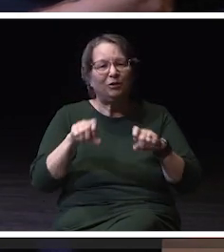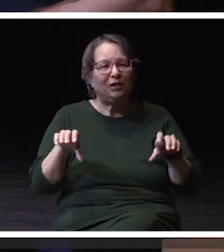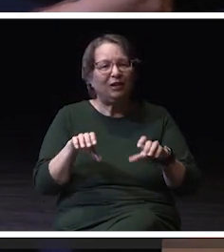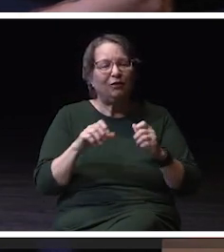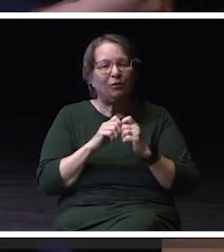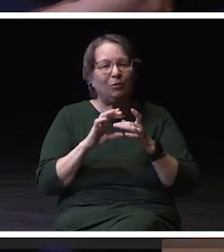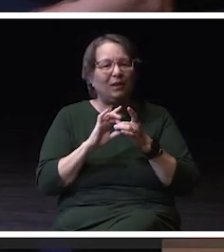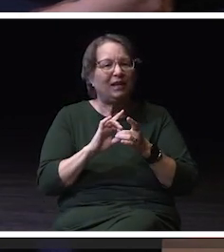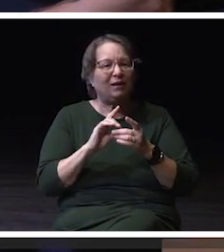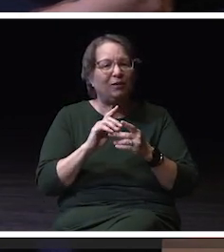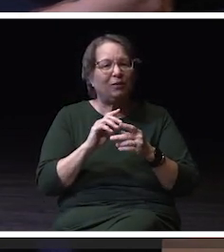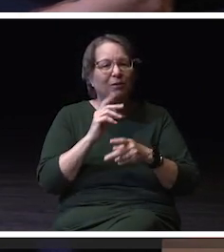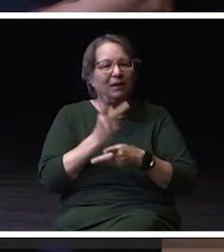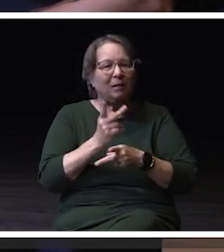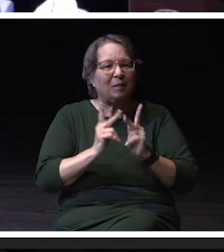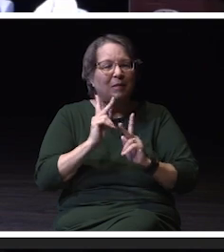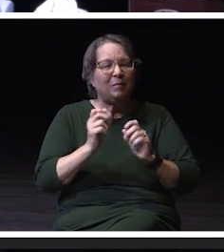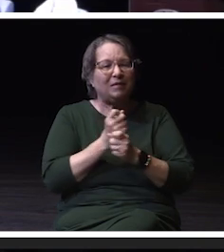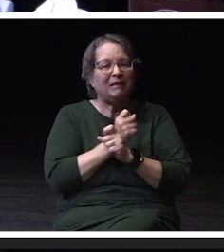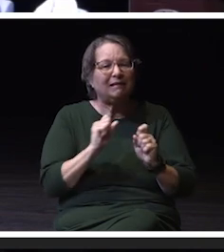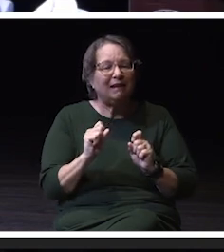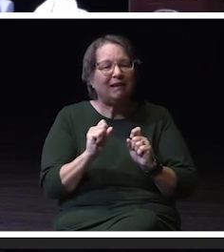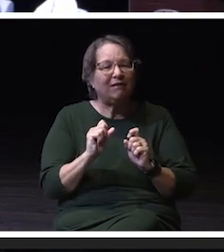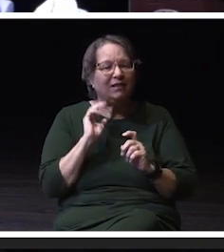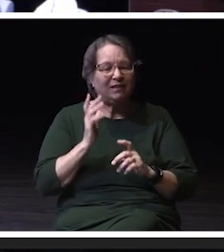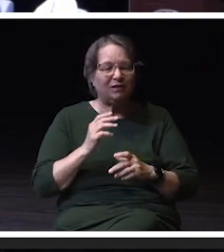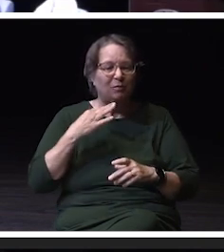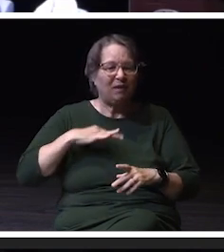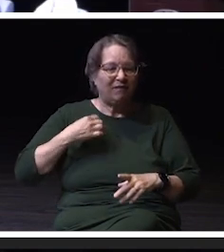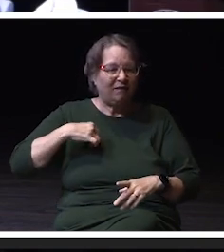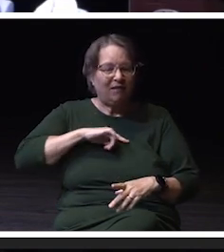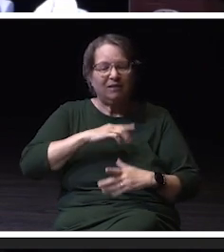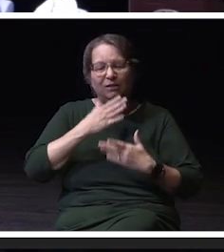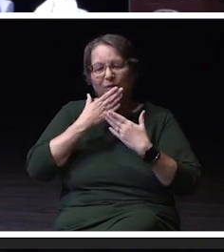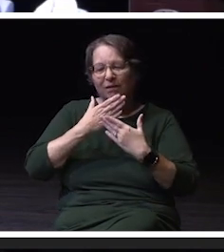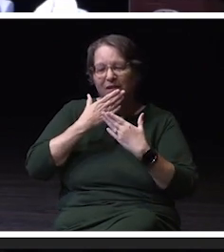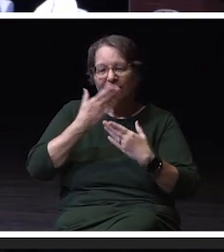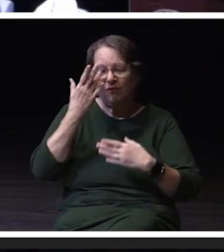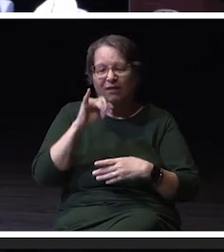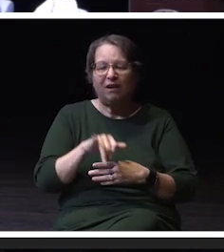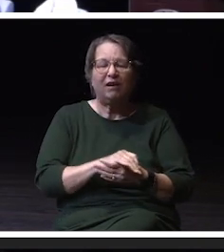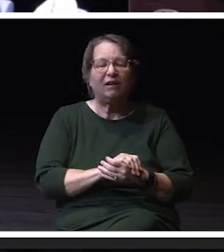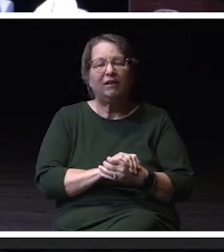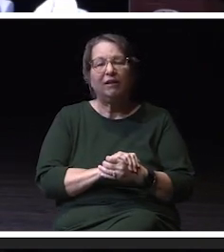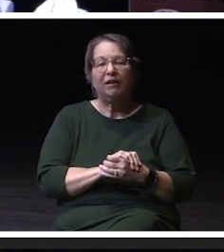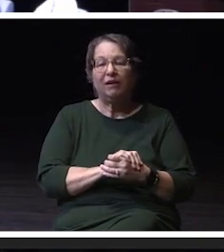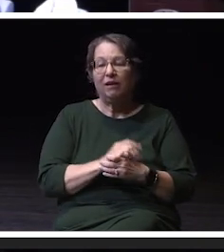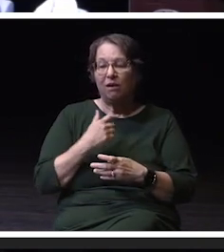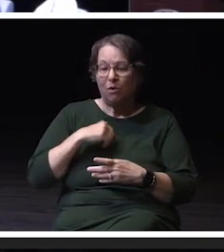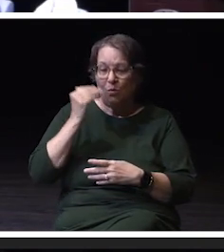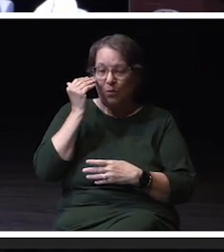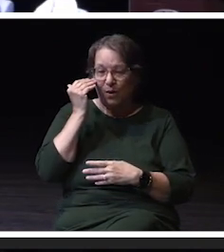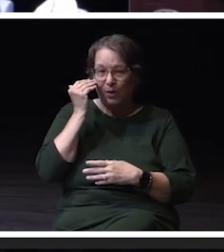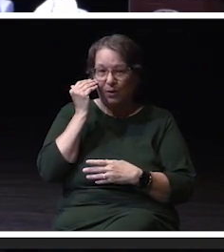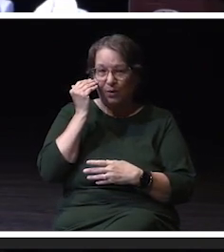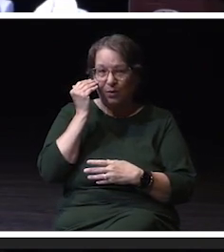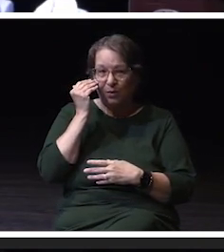and all of it, it's for our well-being. So thank you as well. We, we know, it is, it's an election year, right?